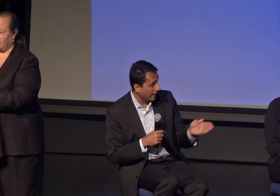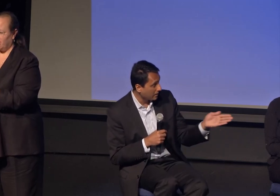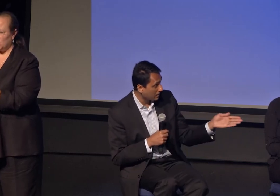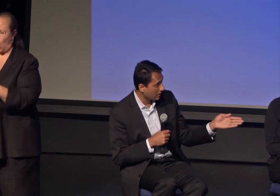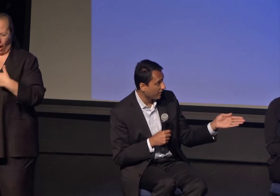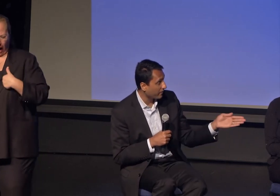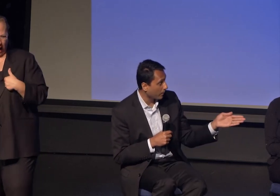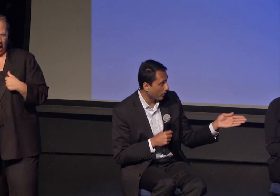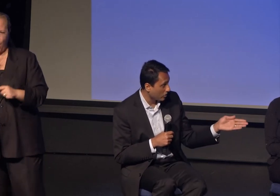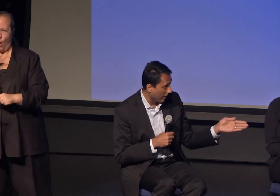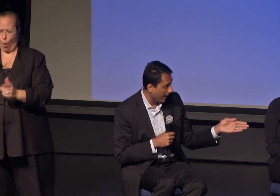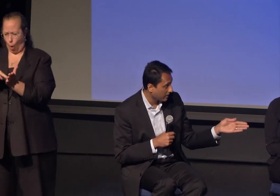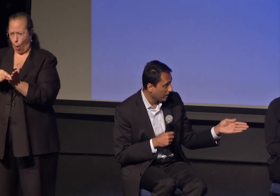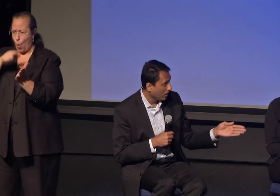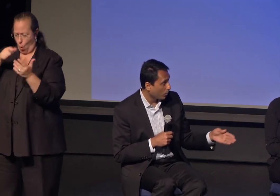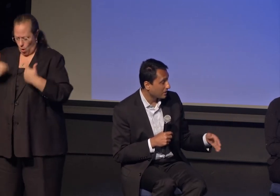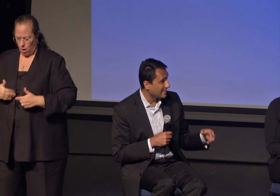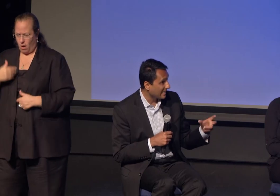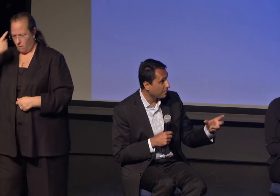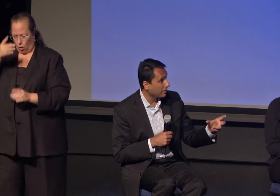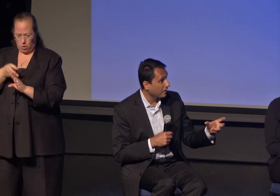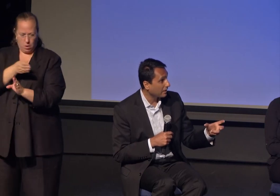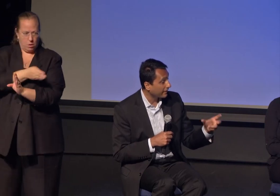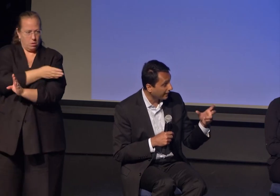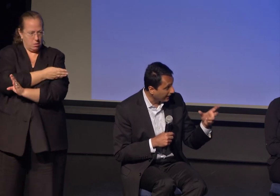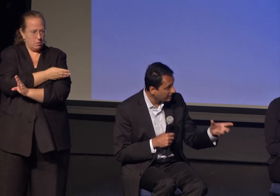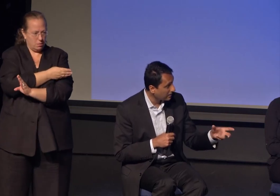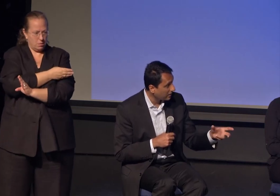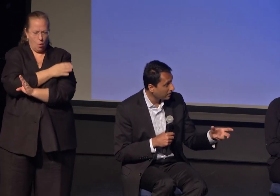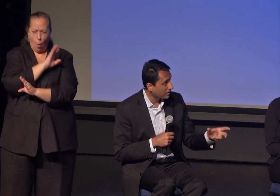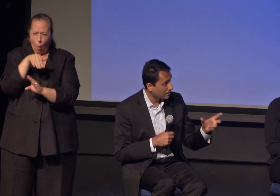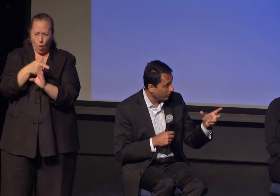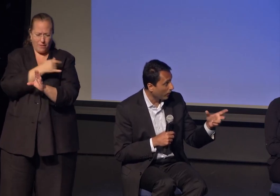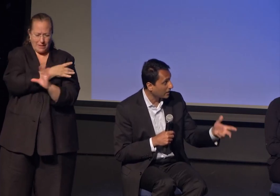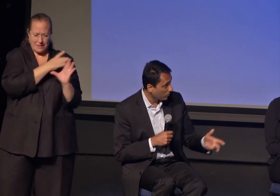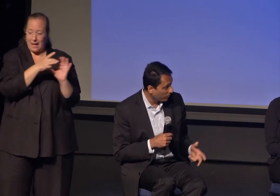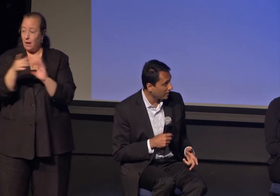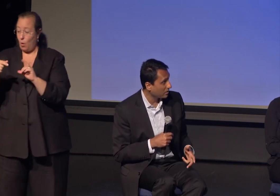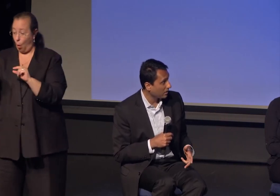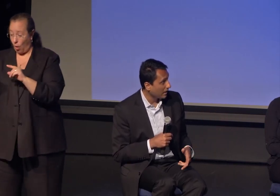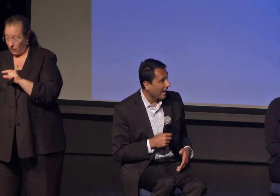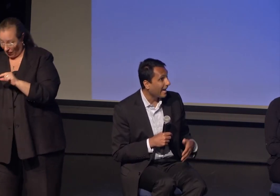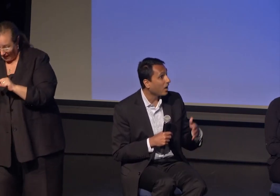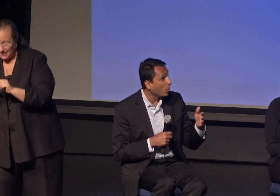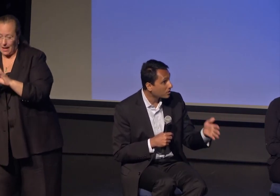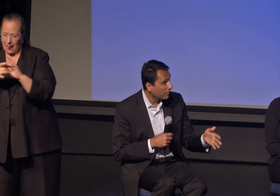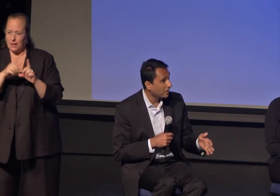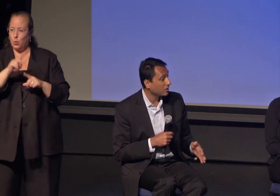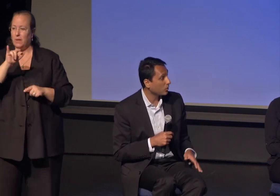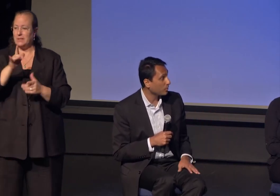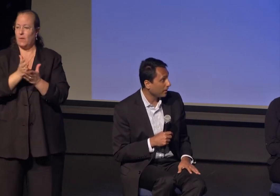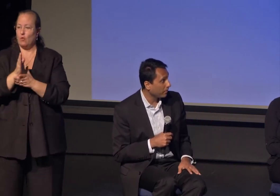the 1965 immigration act was deeply linked to the civil rights movement. I owe something to those people.